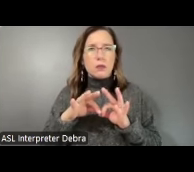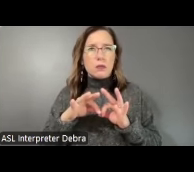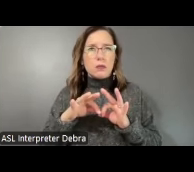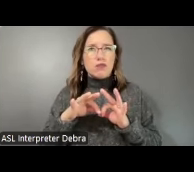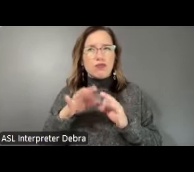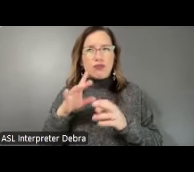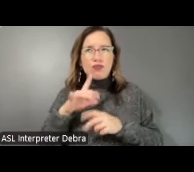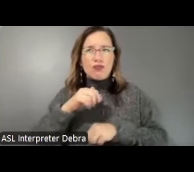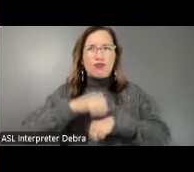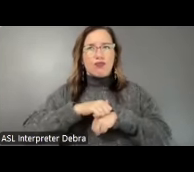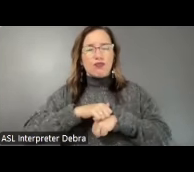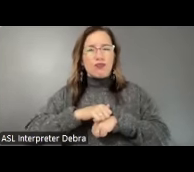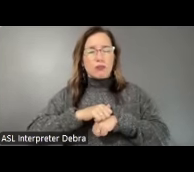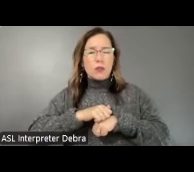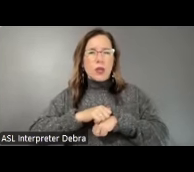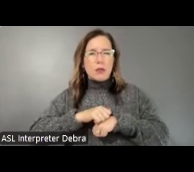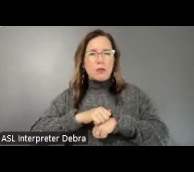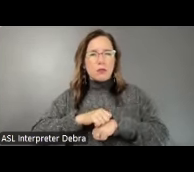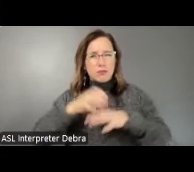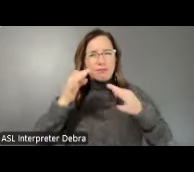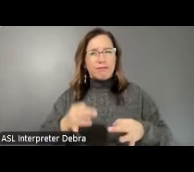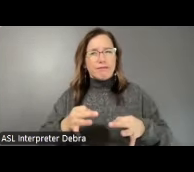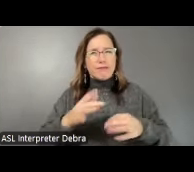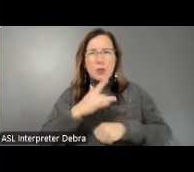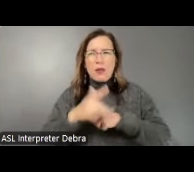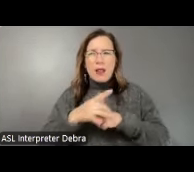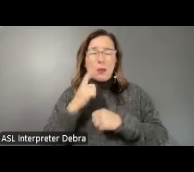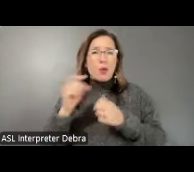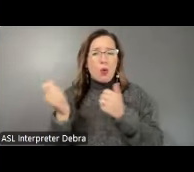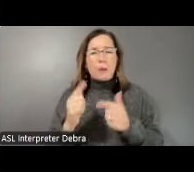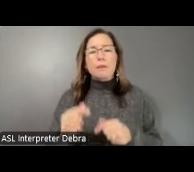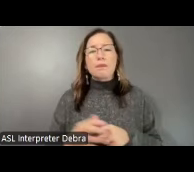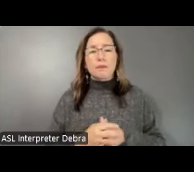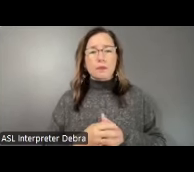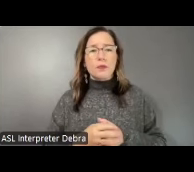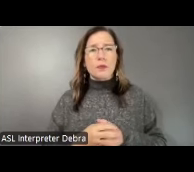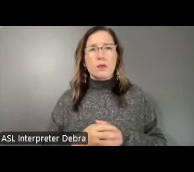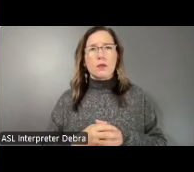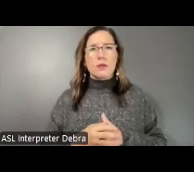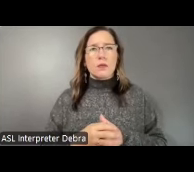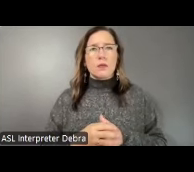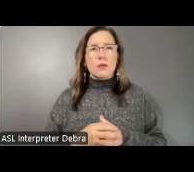the fact that it should be available to everybody. This kind of thing should be, it should be right